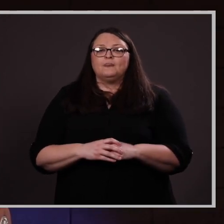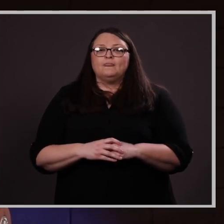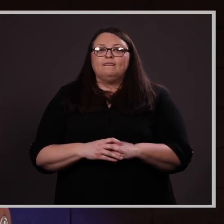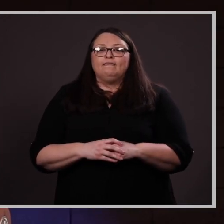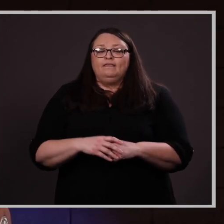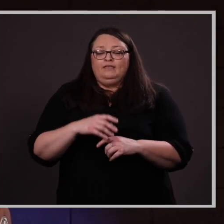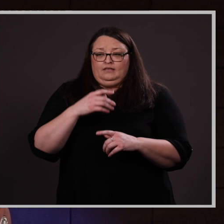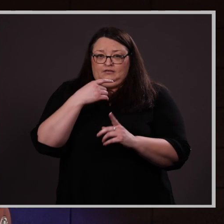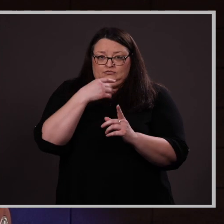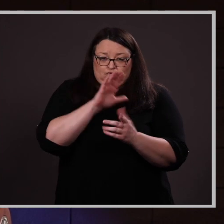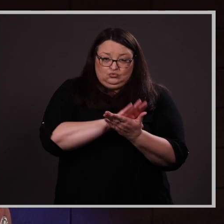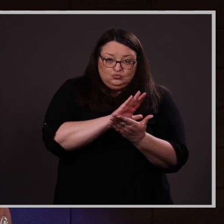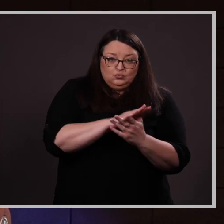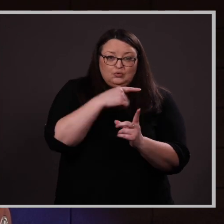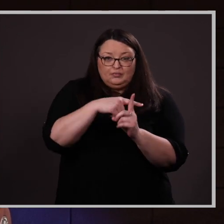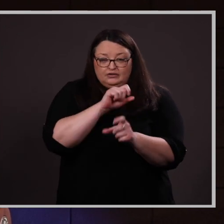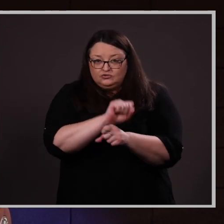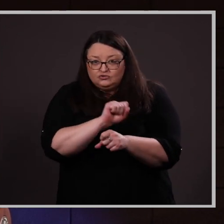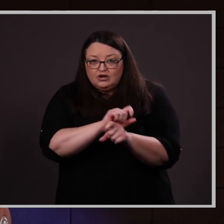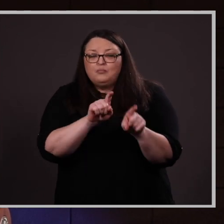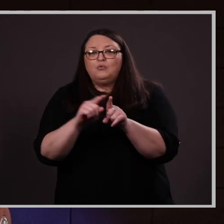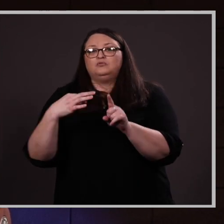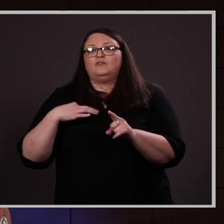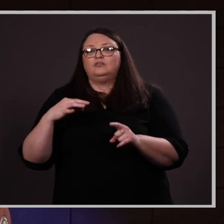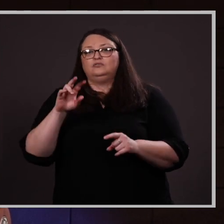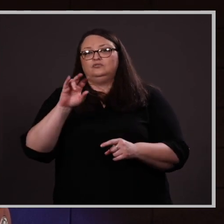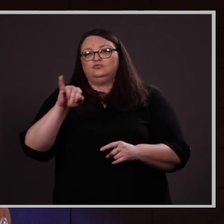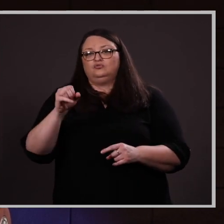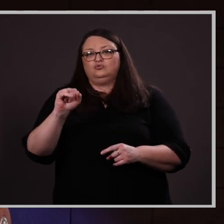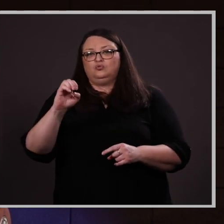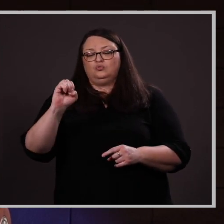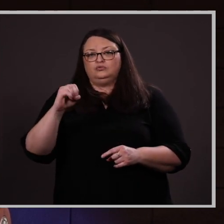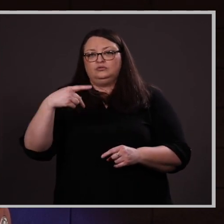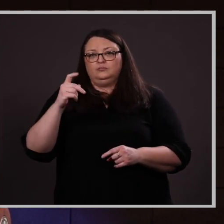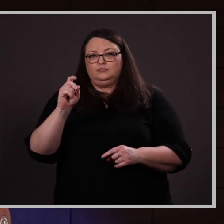job. Ms. Daley is also a volunteer at the Josie harper Hospice House, helping people